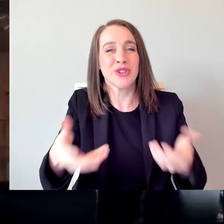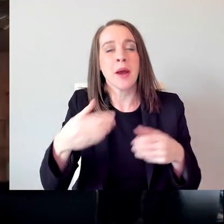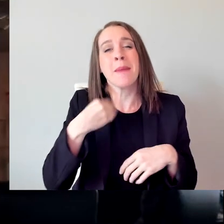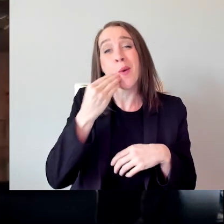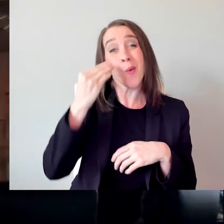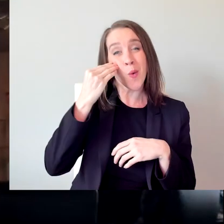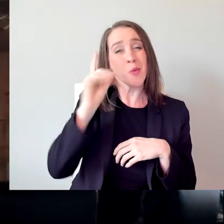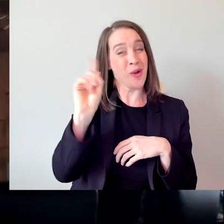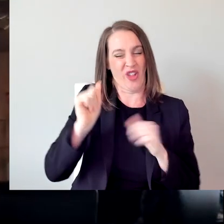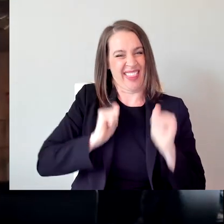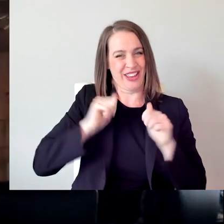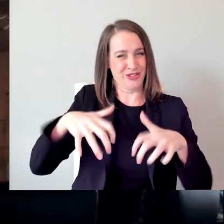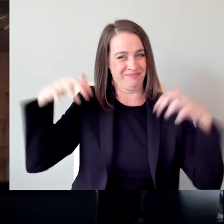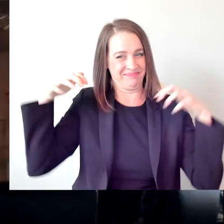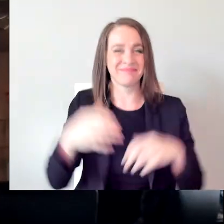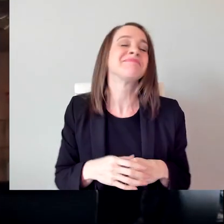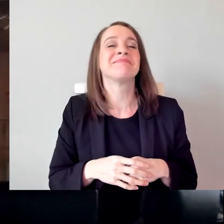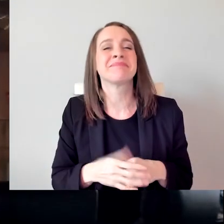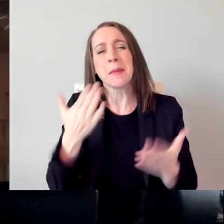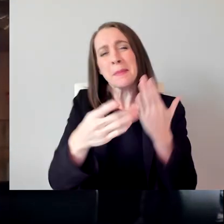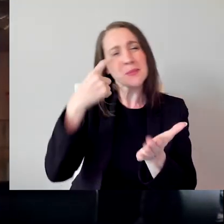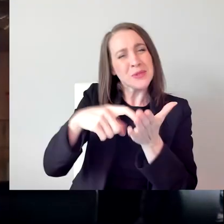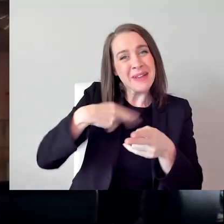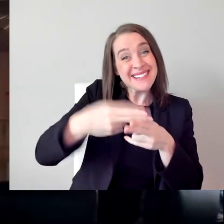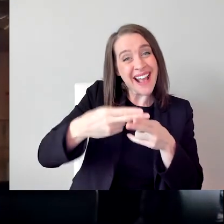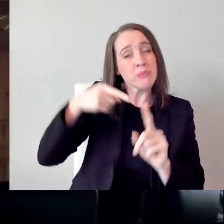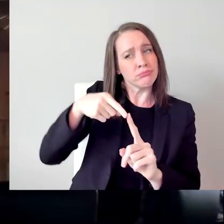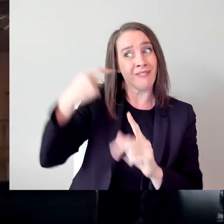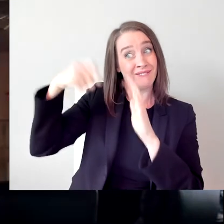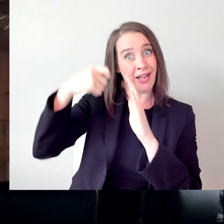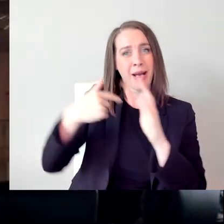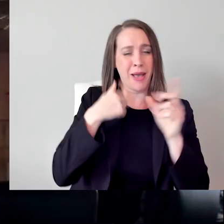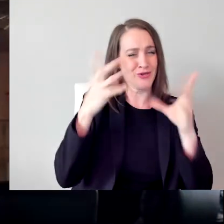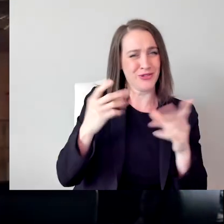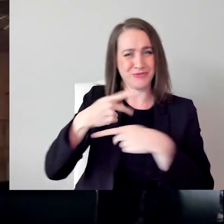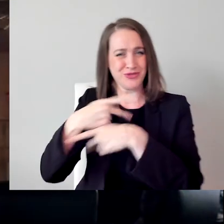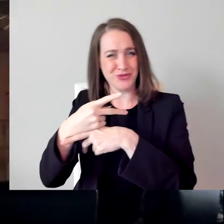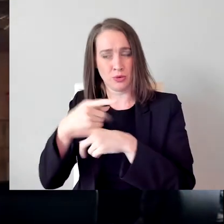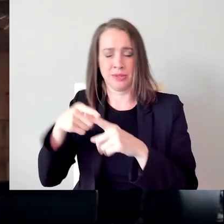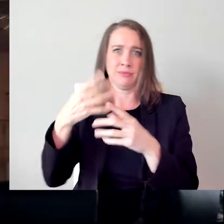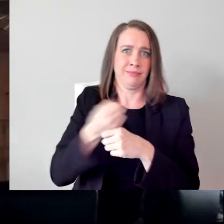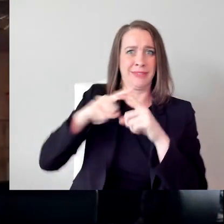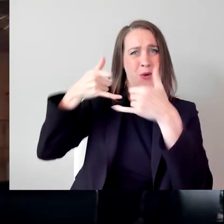You might know me best from the film I produced and directed, the award winning star-studded CinemAbility: